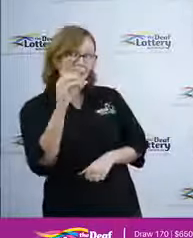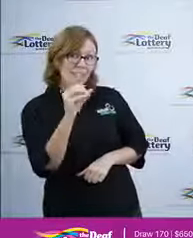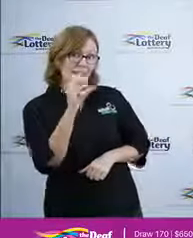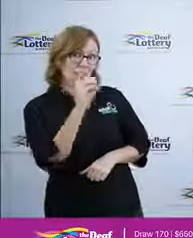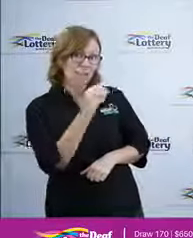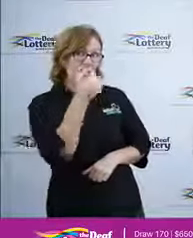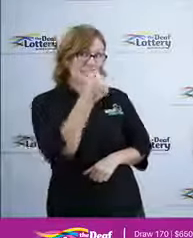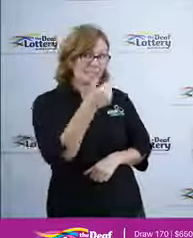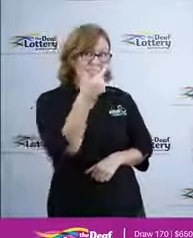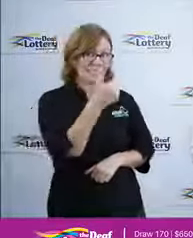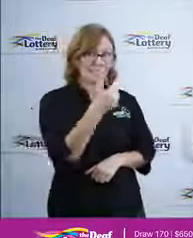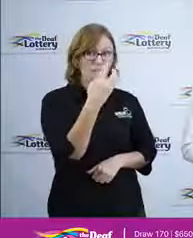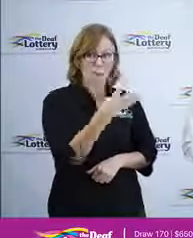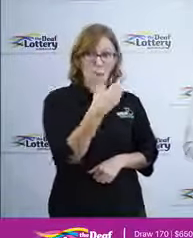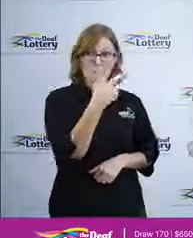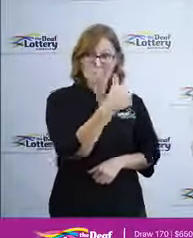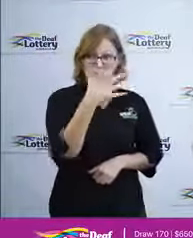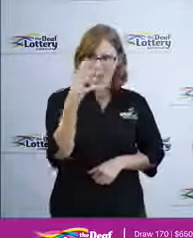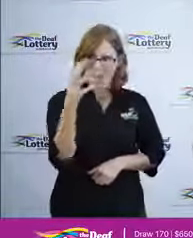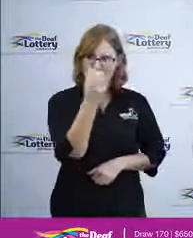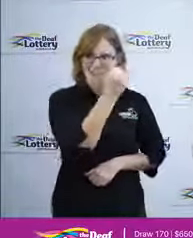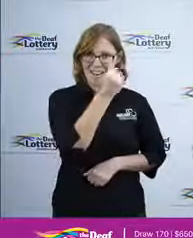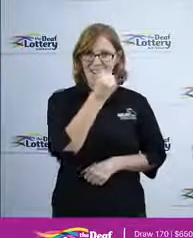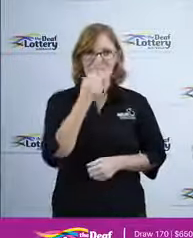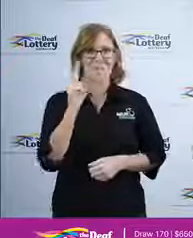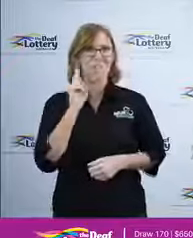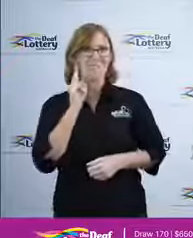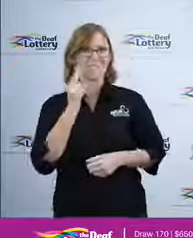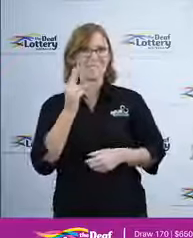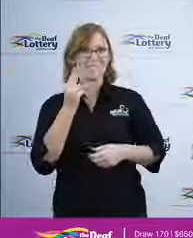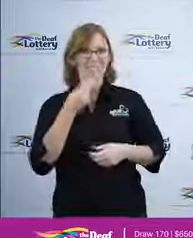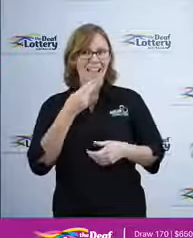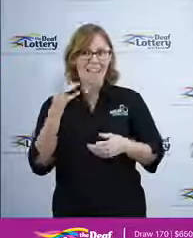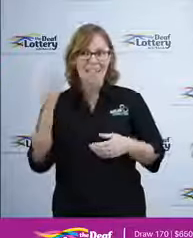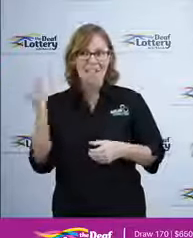is the winning ticket number for Lottery 170. Congratulations!